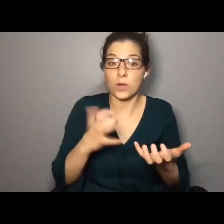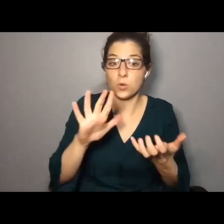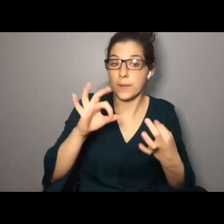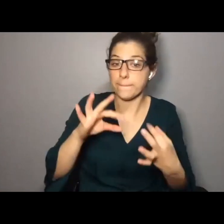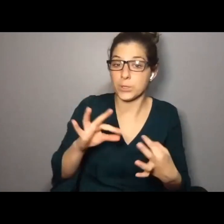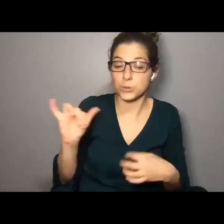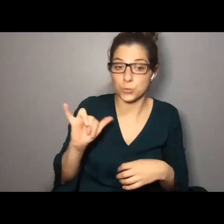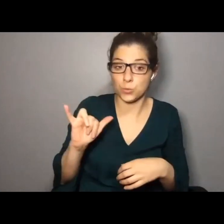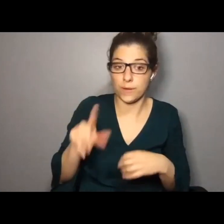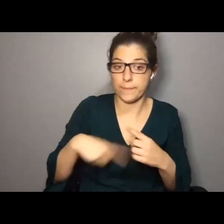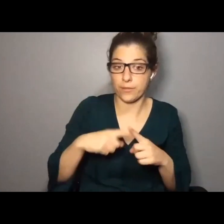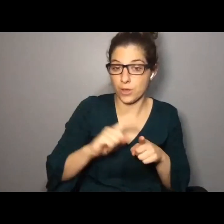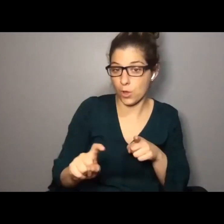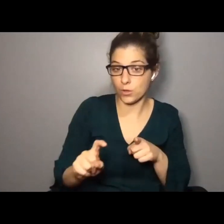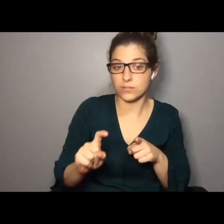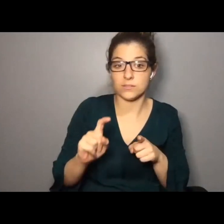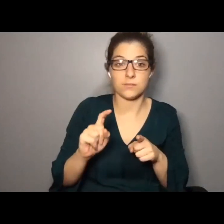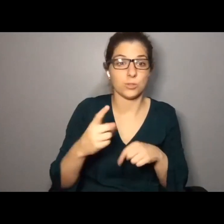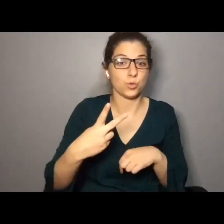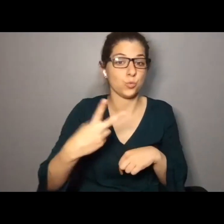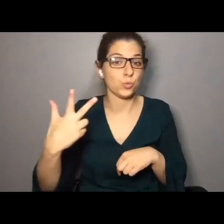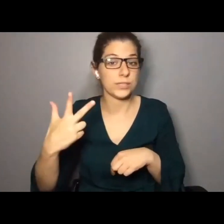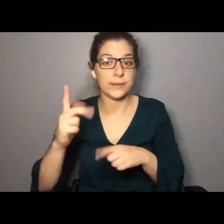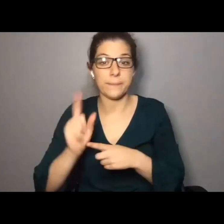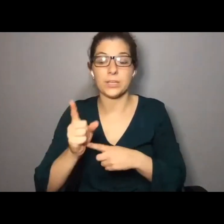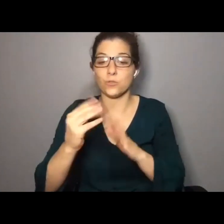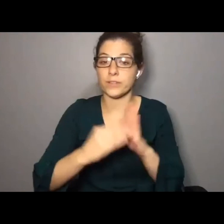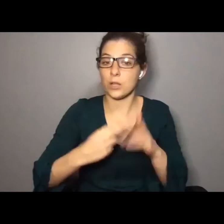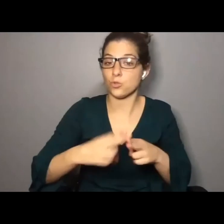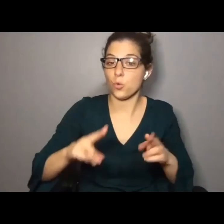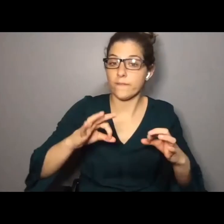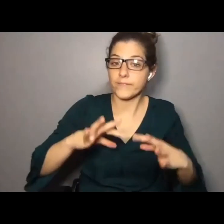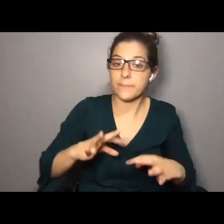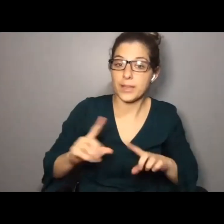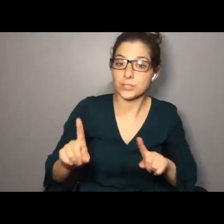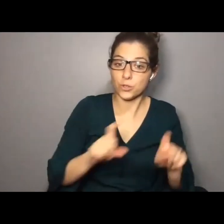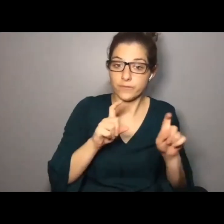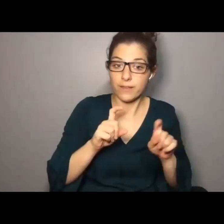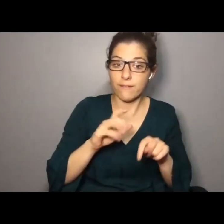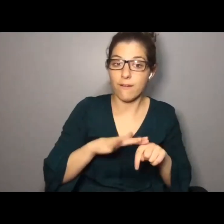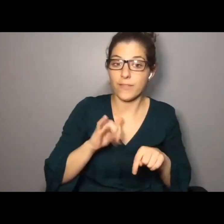before and in addition, we'll like your input on these calls. If you can take two to three minutes